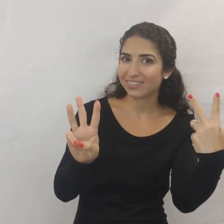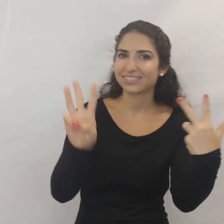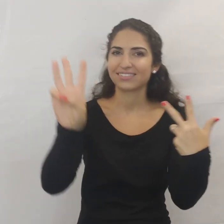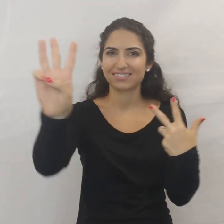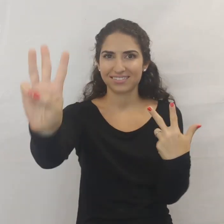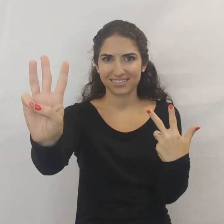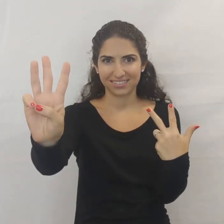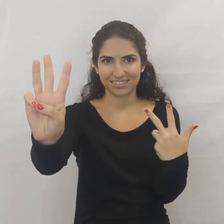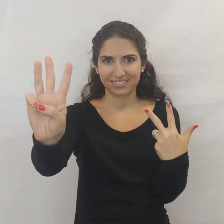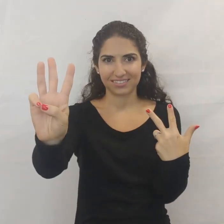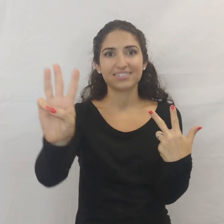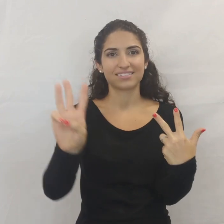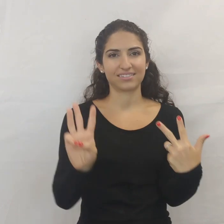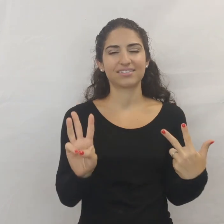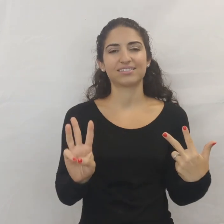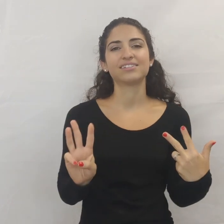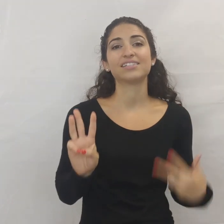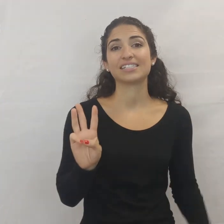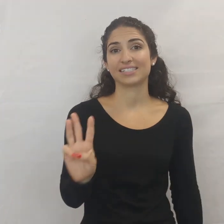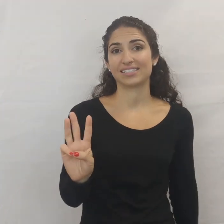Notice the difference between 3 and 6.